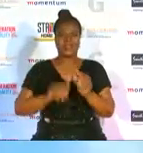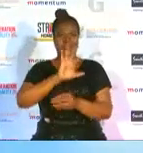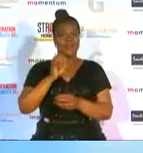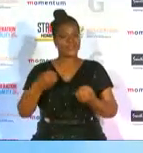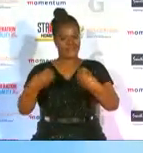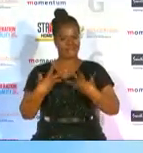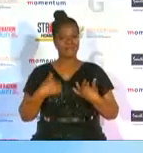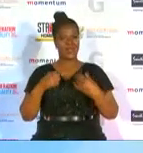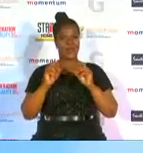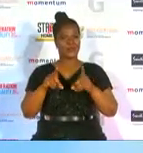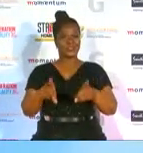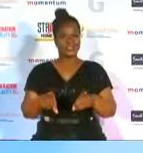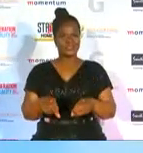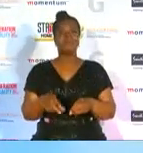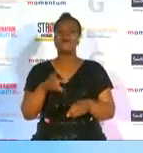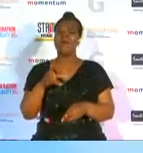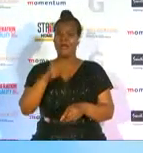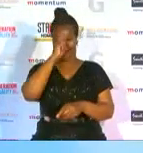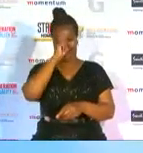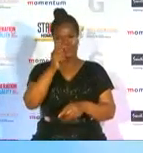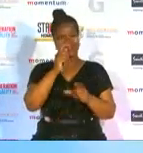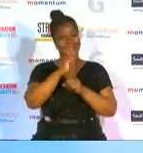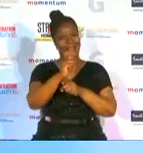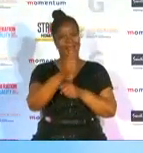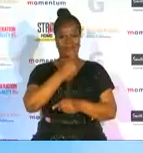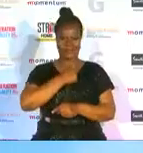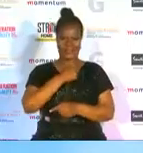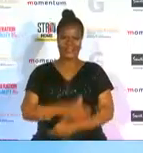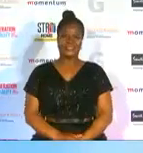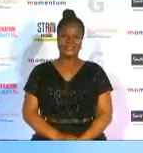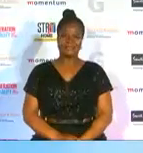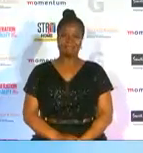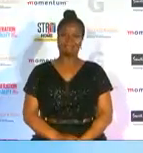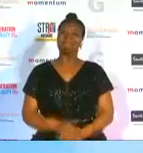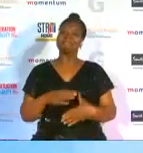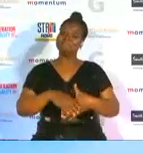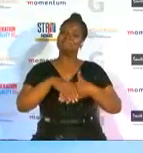and for recognizing my talents amazing stuff congratulations once again